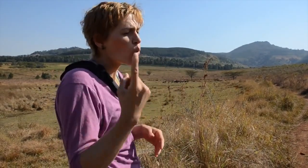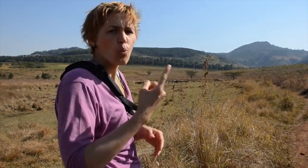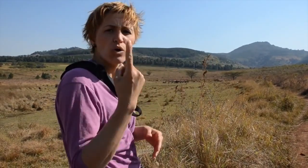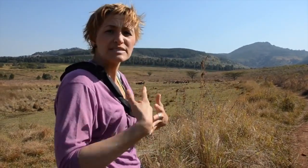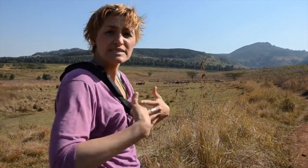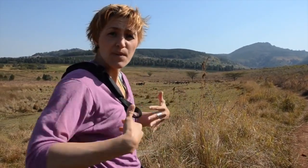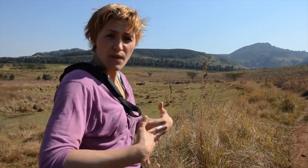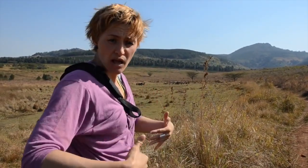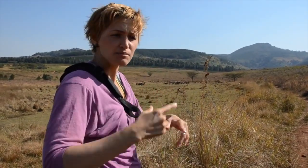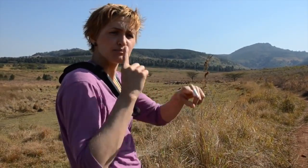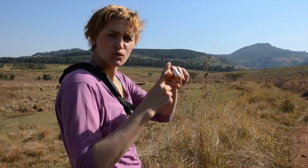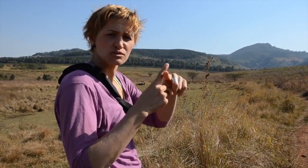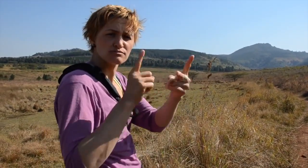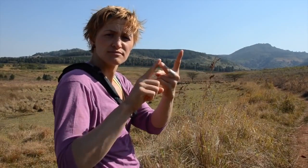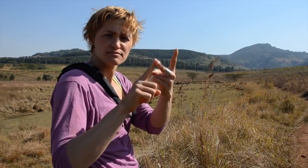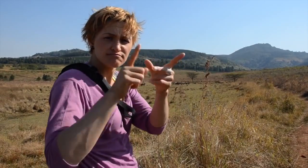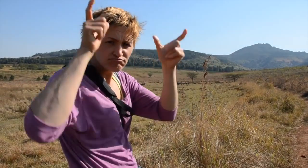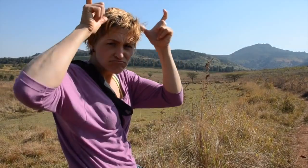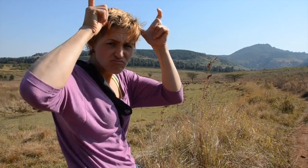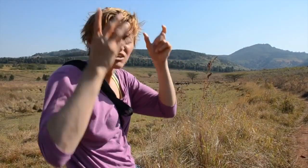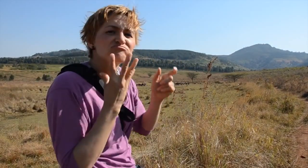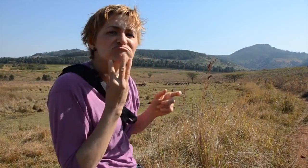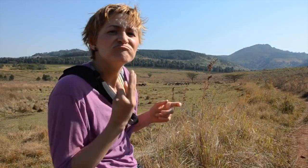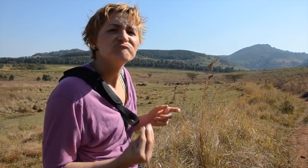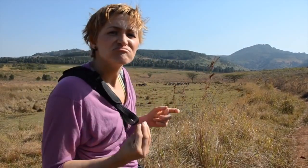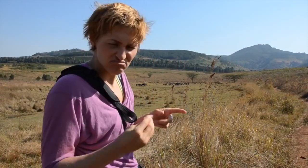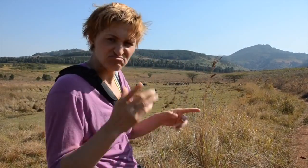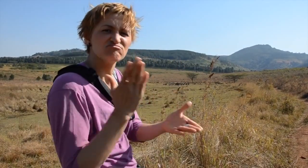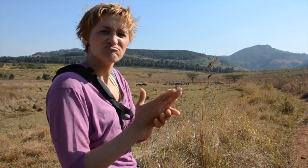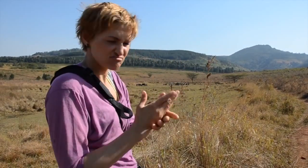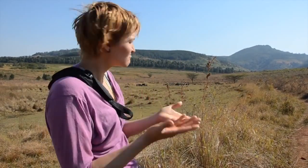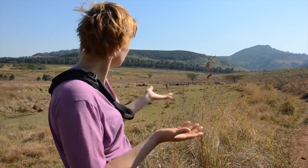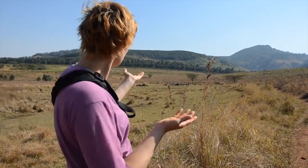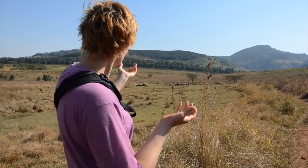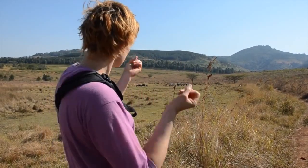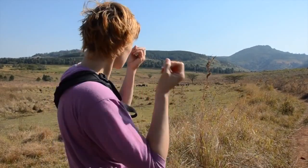The guide was right that there are a